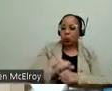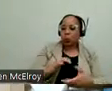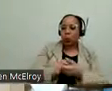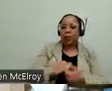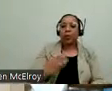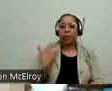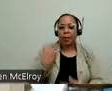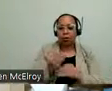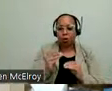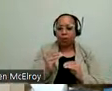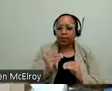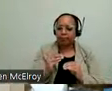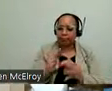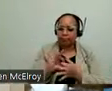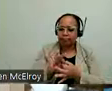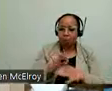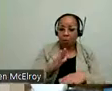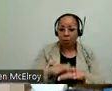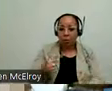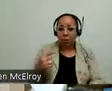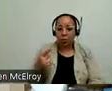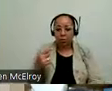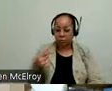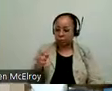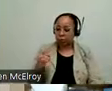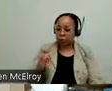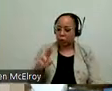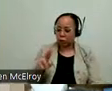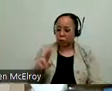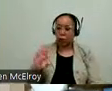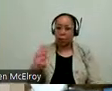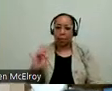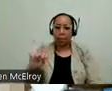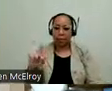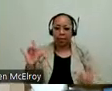very closely on gender-based violence and human trafficking issues. And we